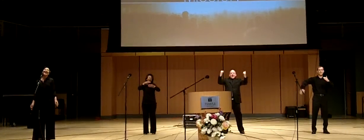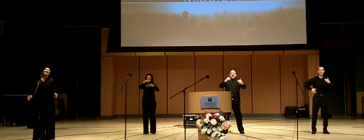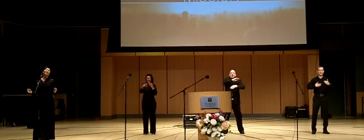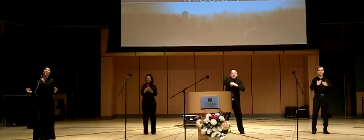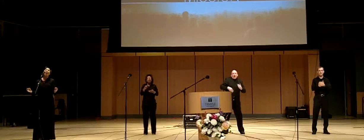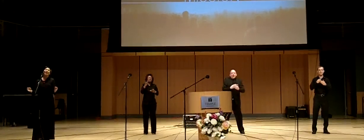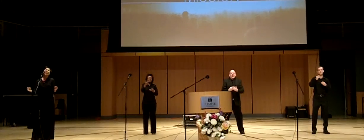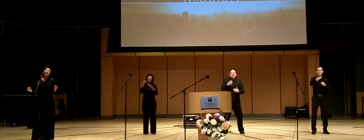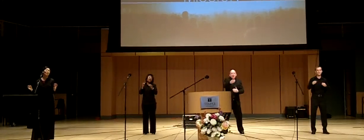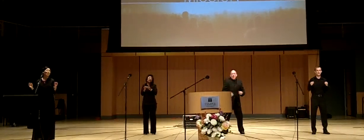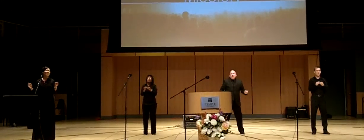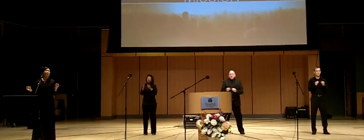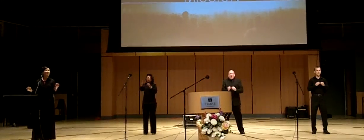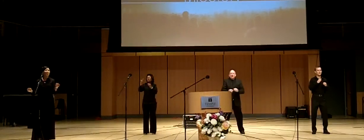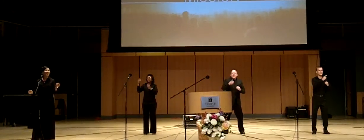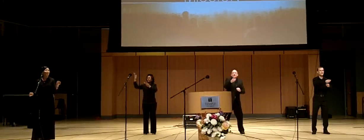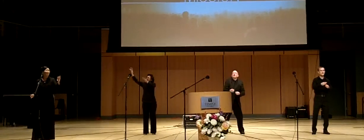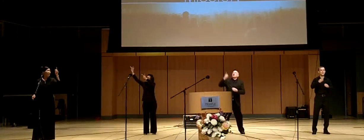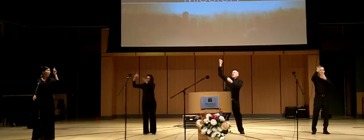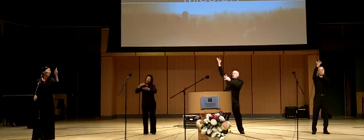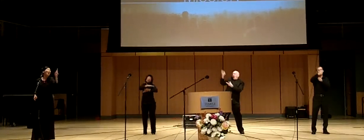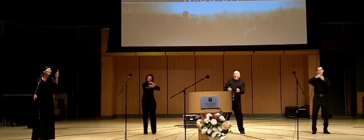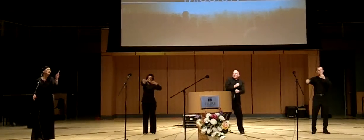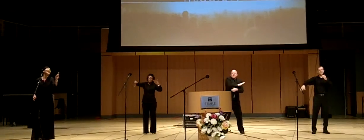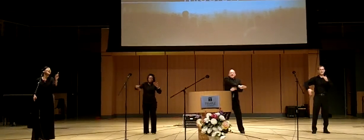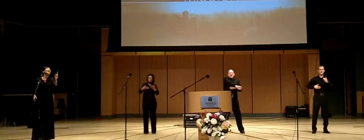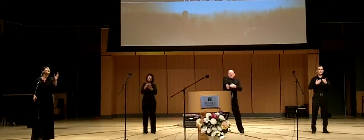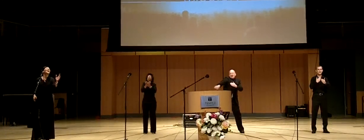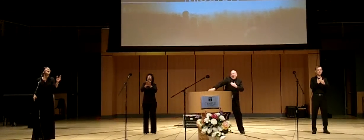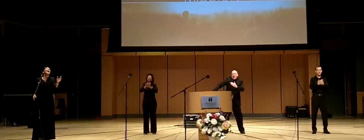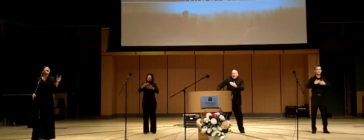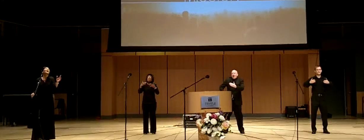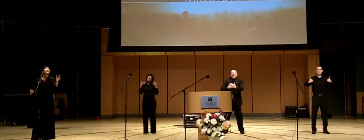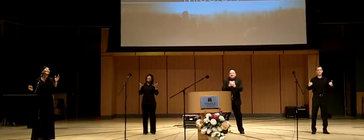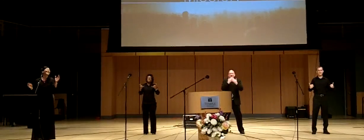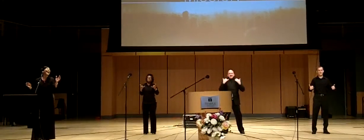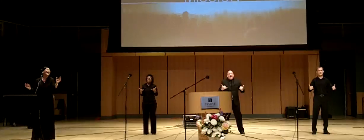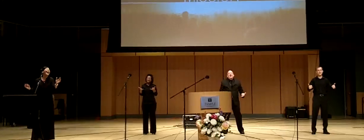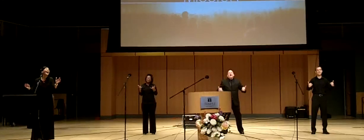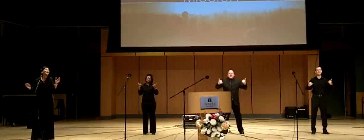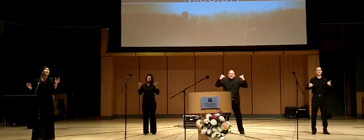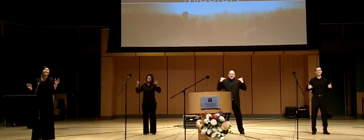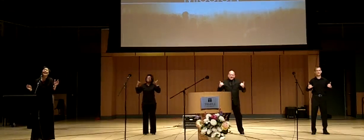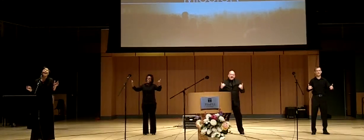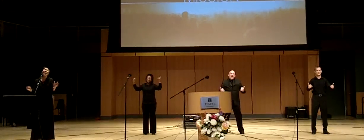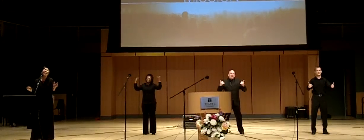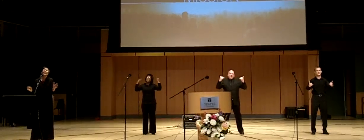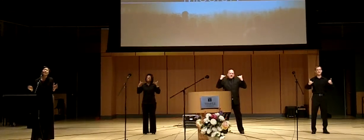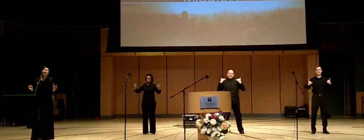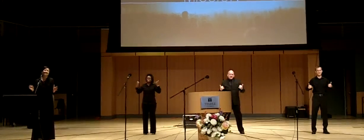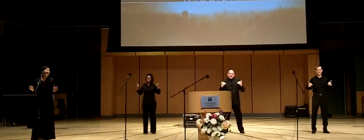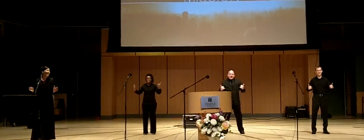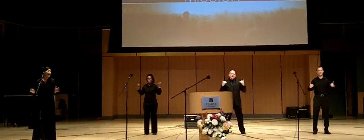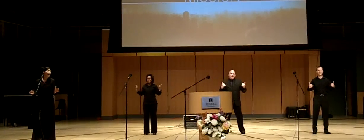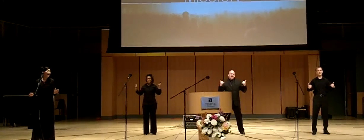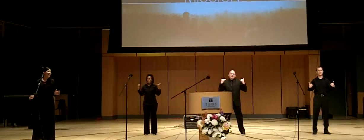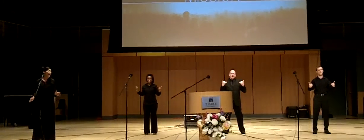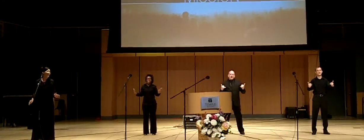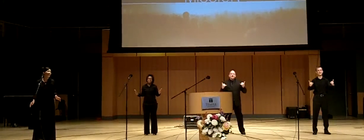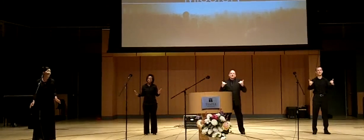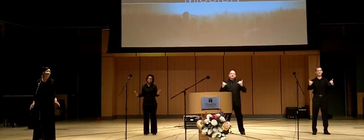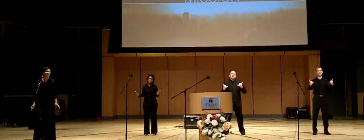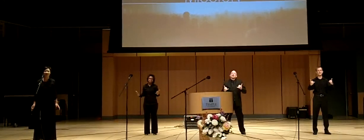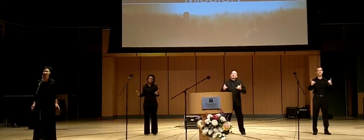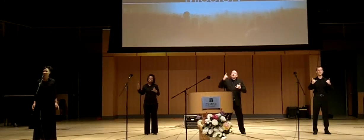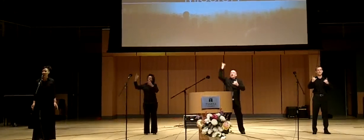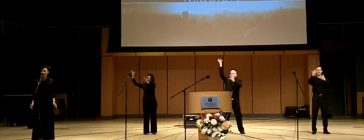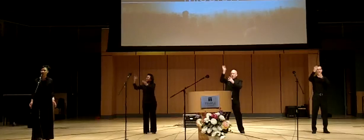all of you, more of you, wants it all today, yeah...